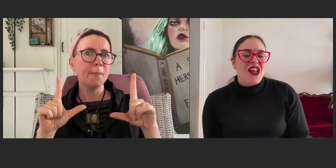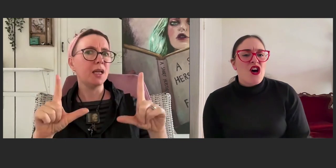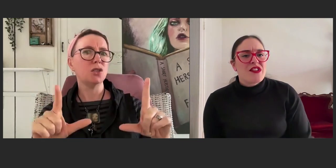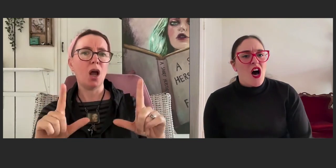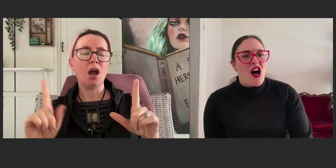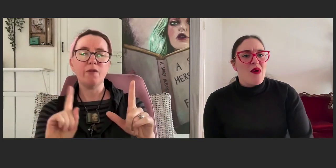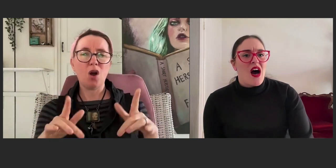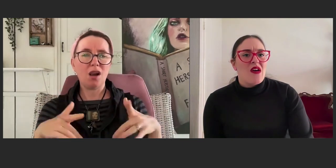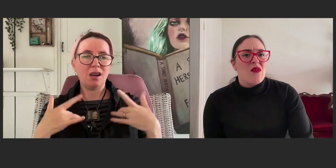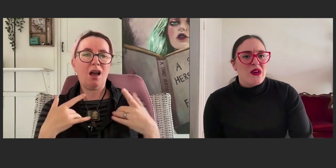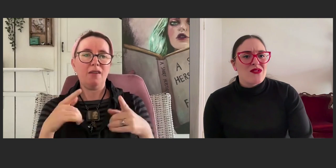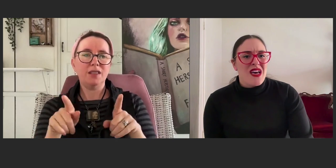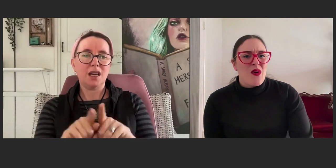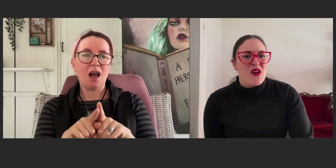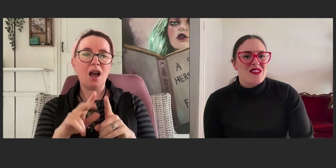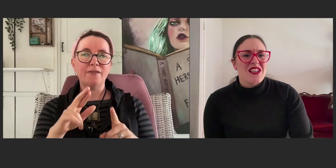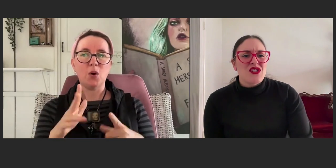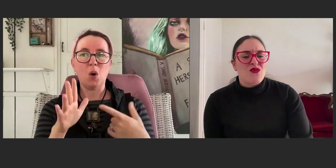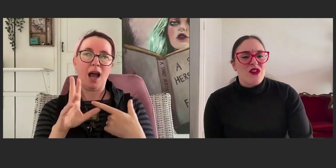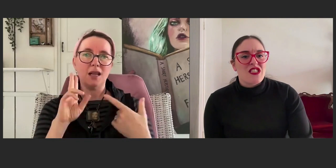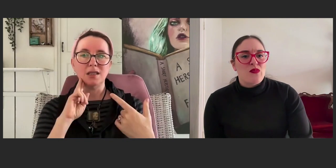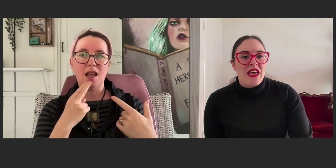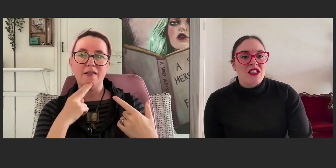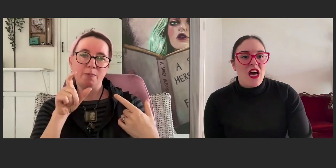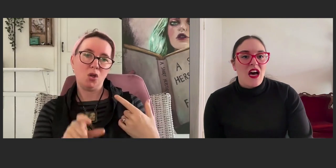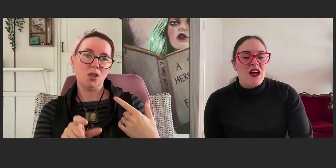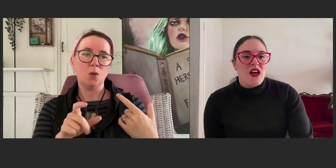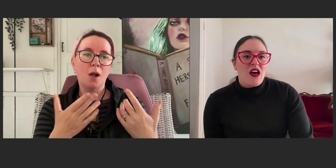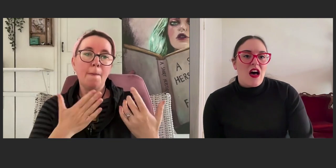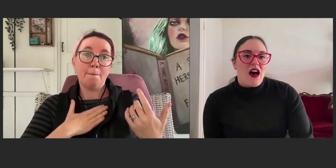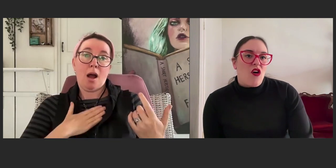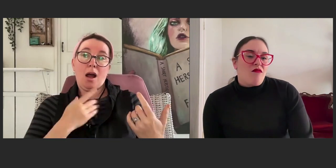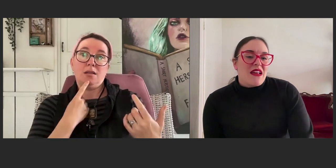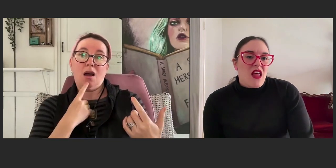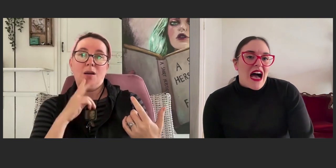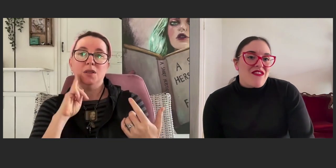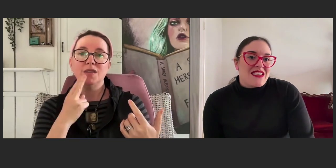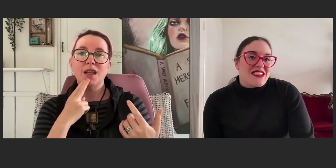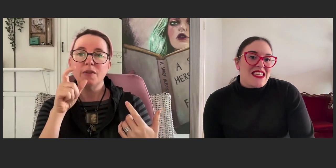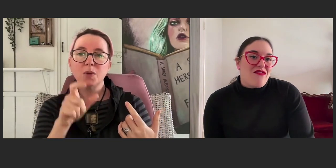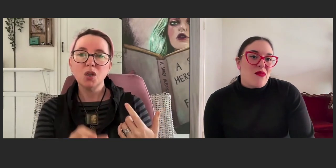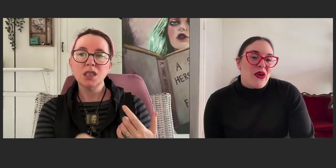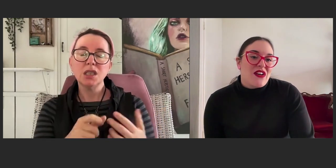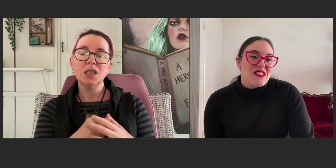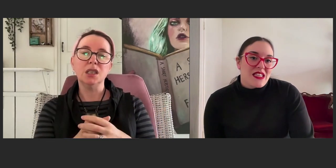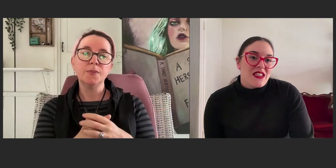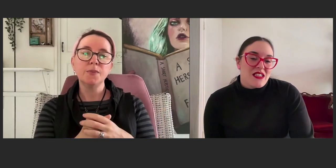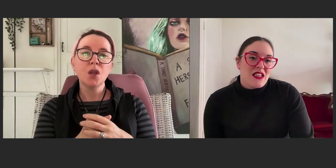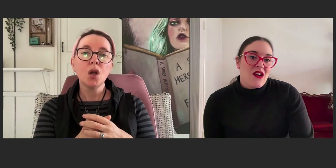and over time I built up such a rich picture of my life as a deaf person